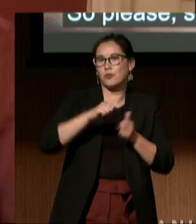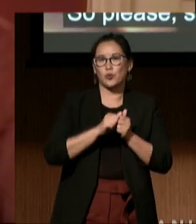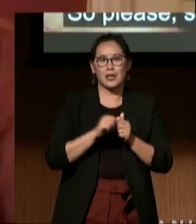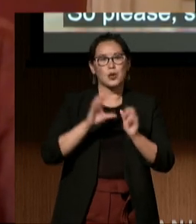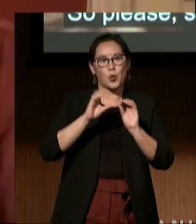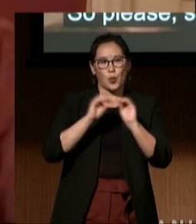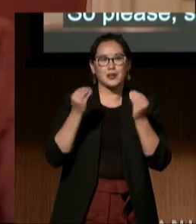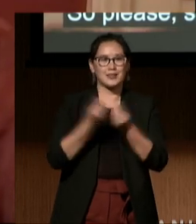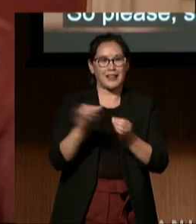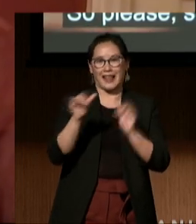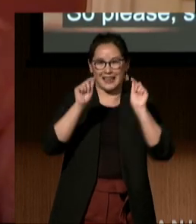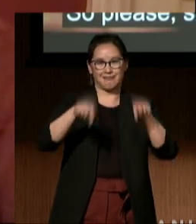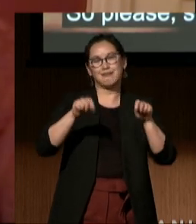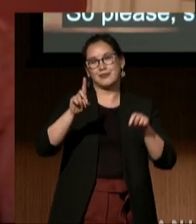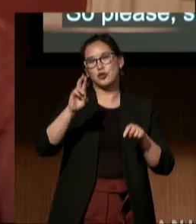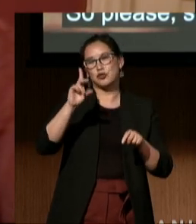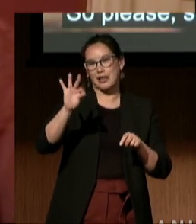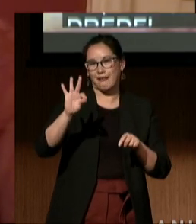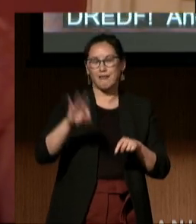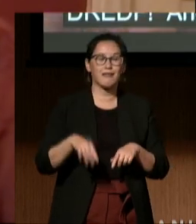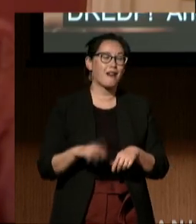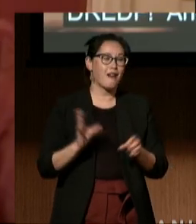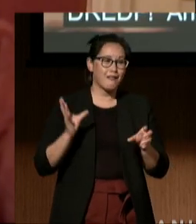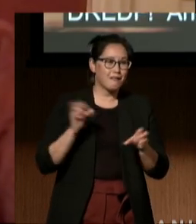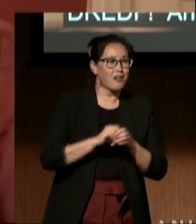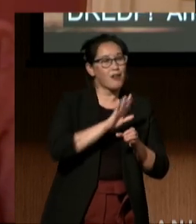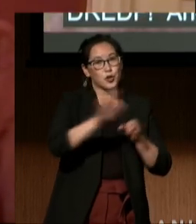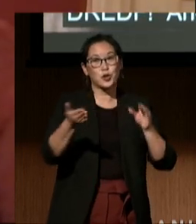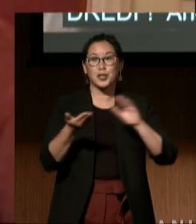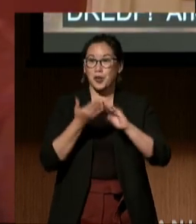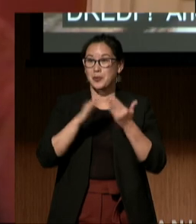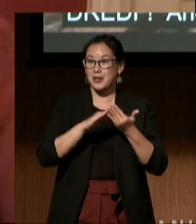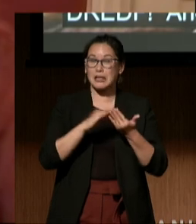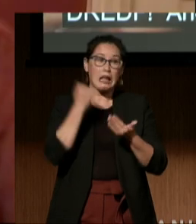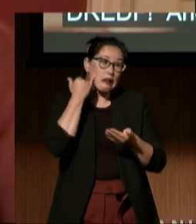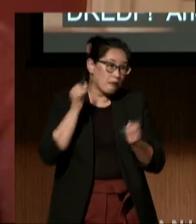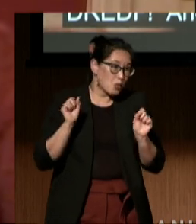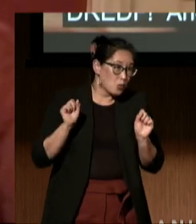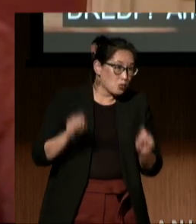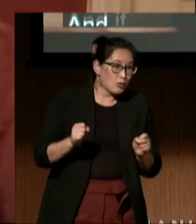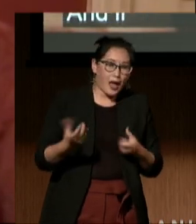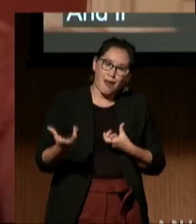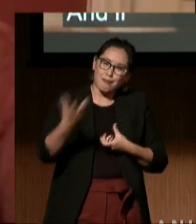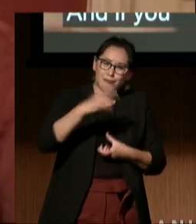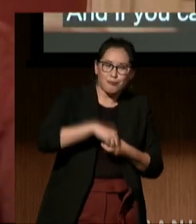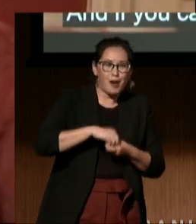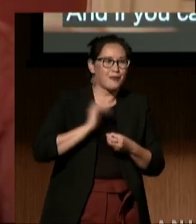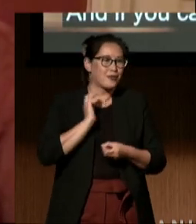and get involved in your communities, and if you can, participate in our democracy.